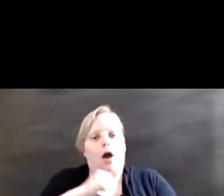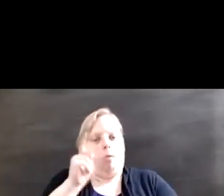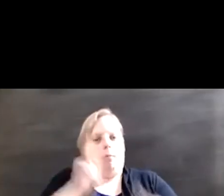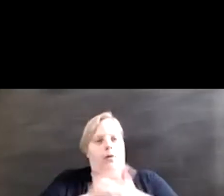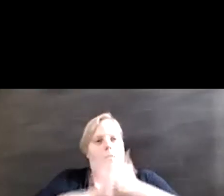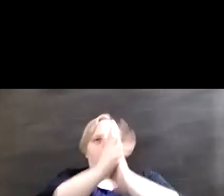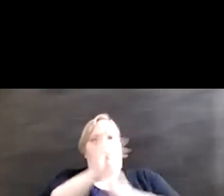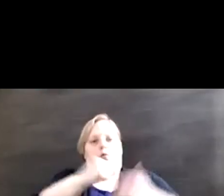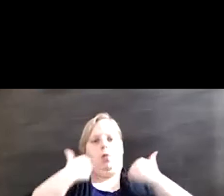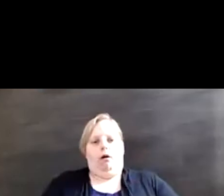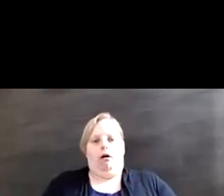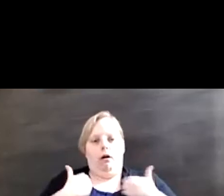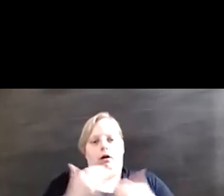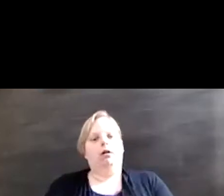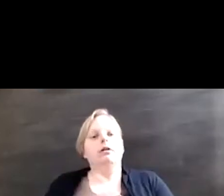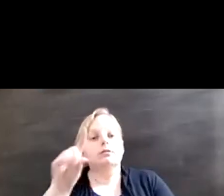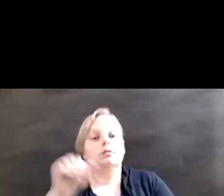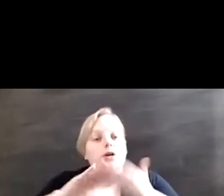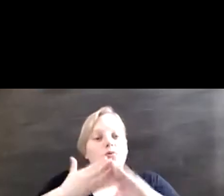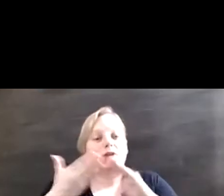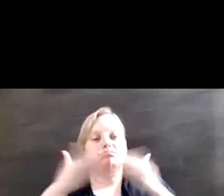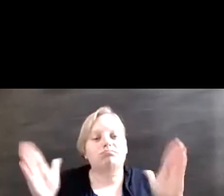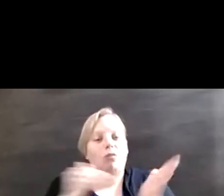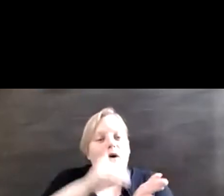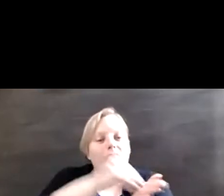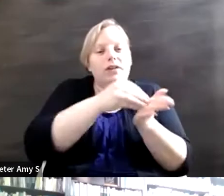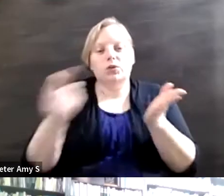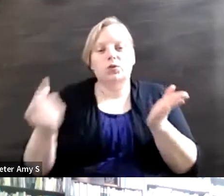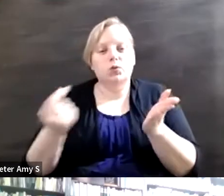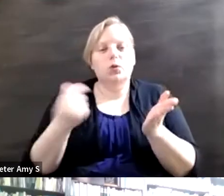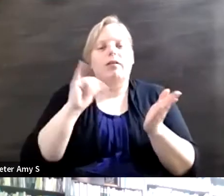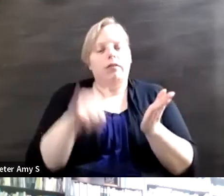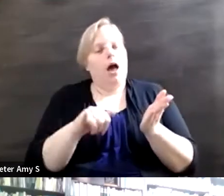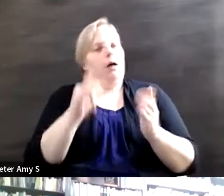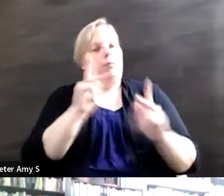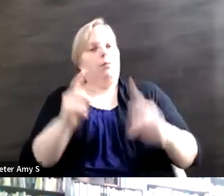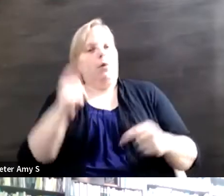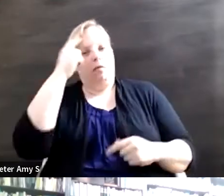and in the disability community. So often, those are seen as luxuries, not necessities,